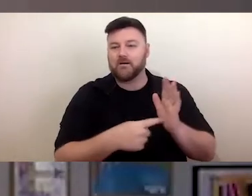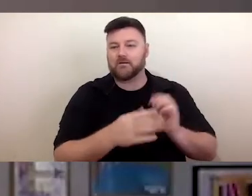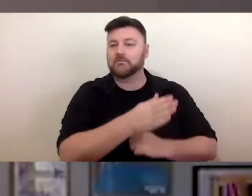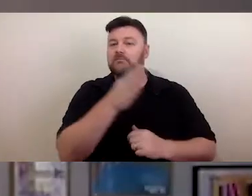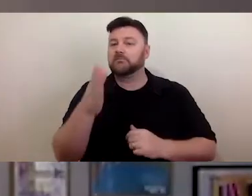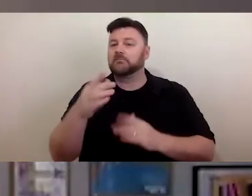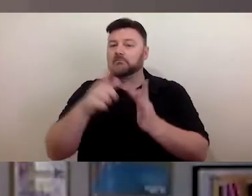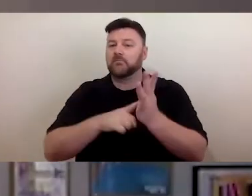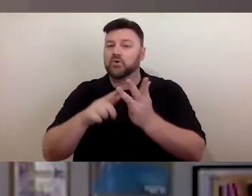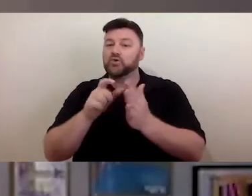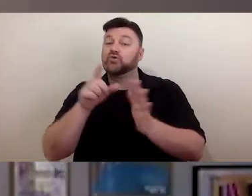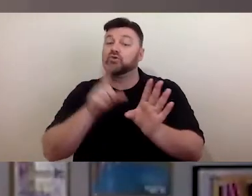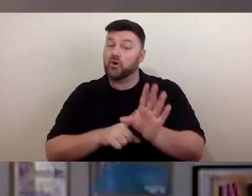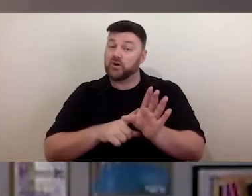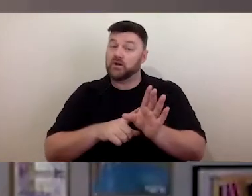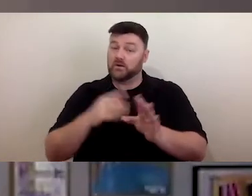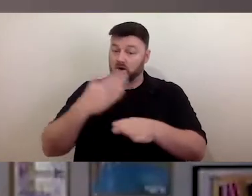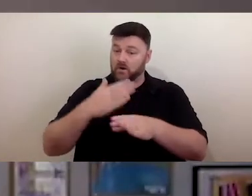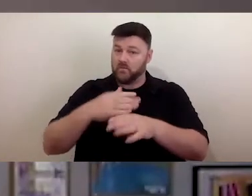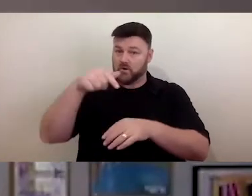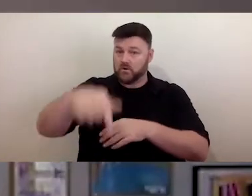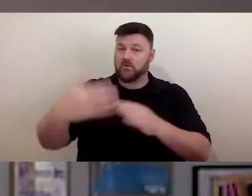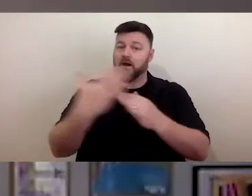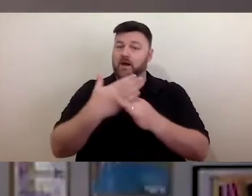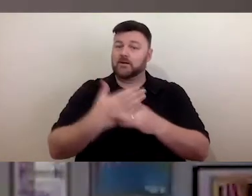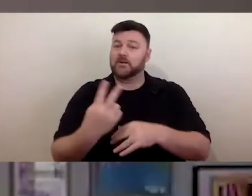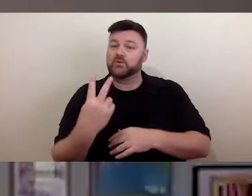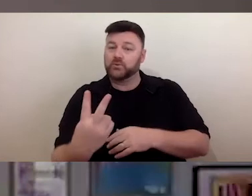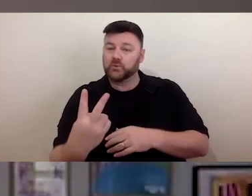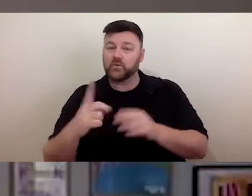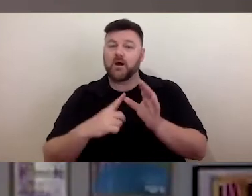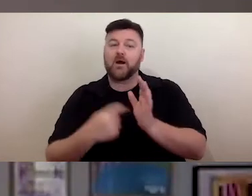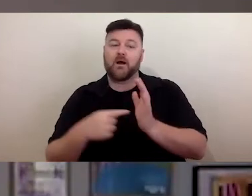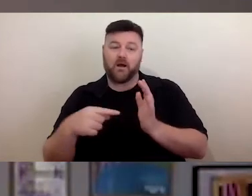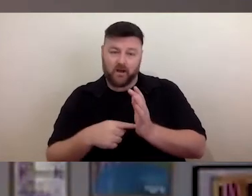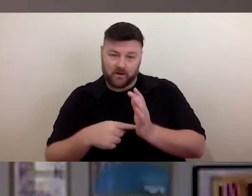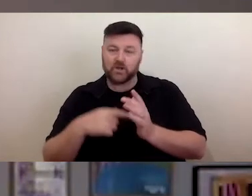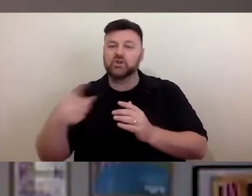at Access2Arts for the past five years, and is currently in the role as access services coordinator.